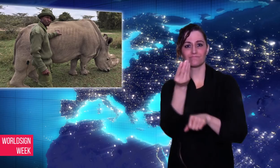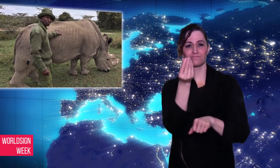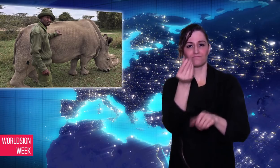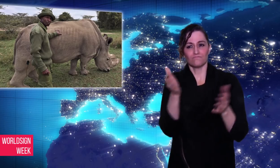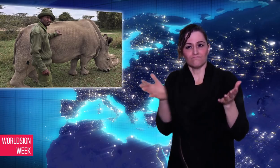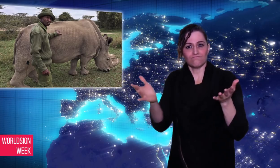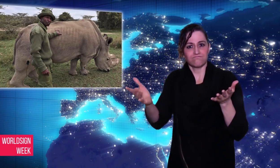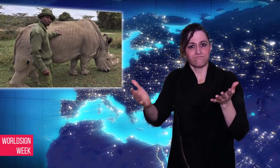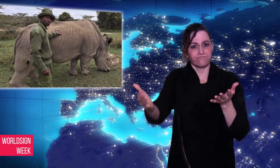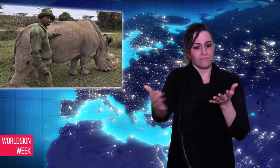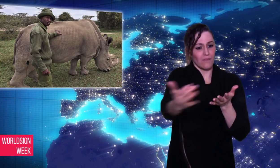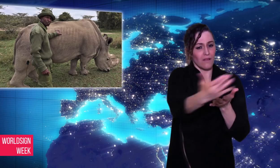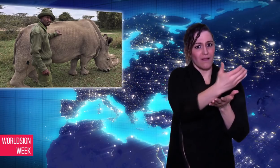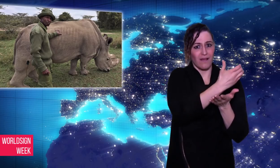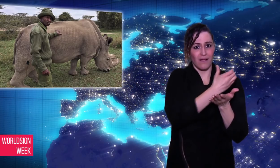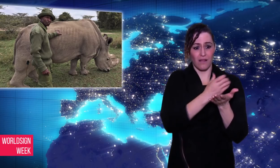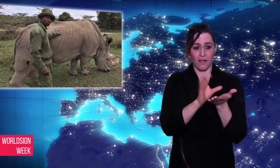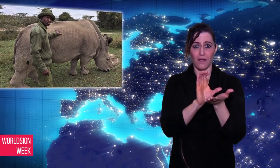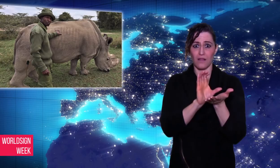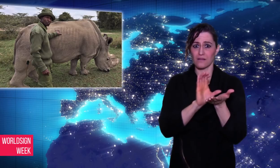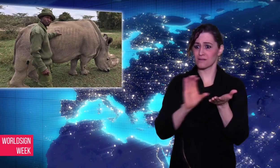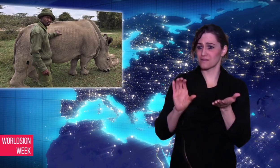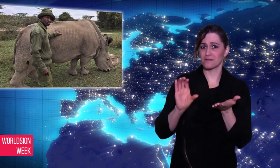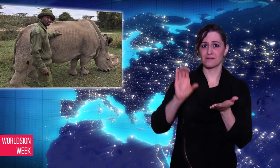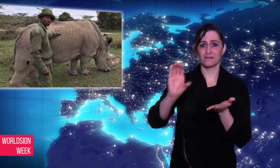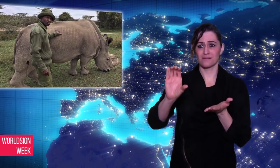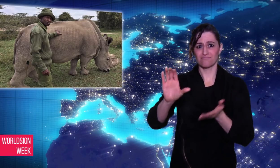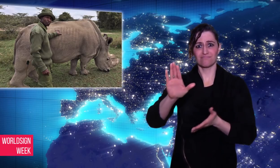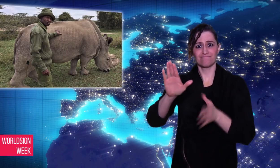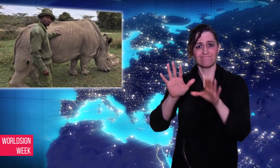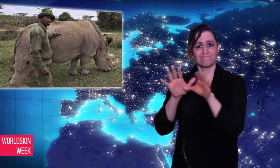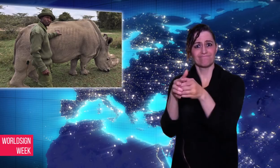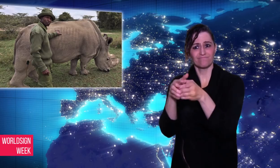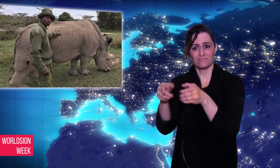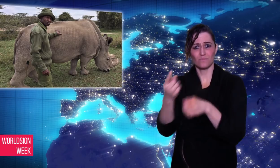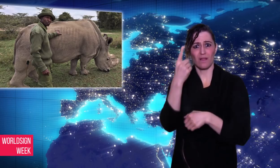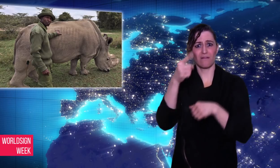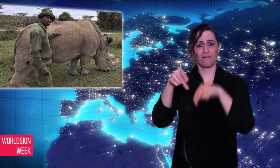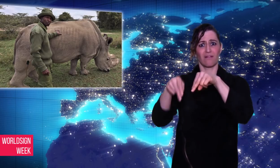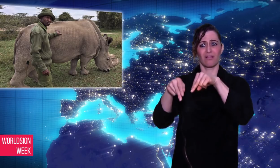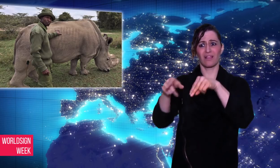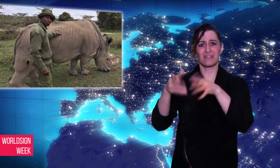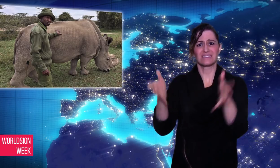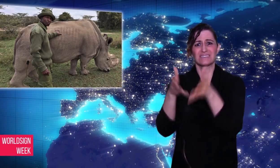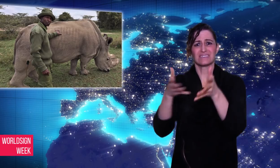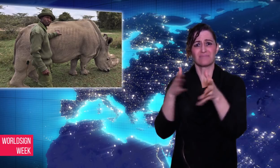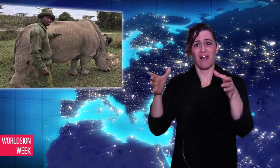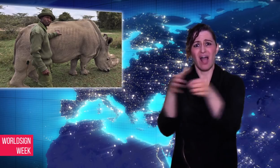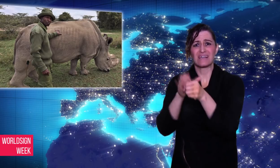poaching of rhino horns rampant in